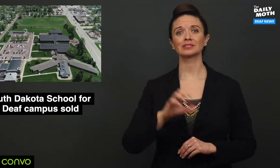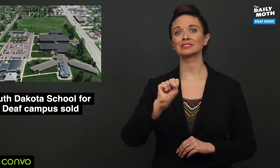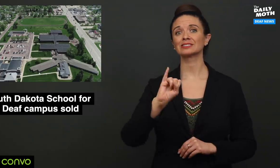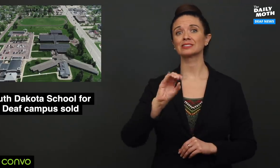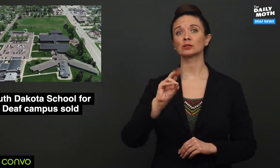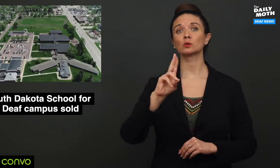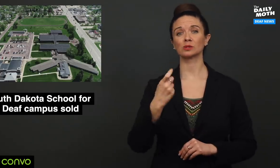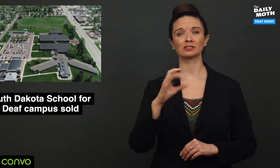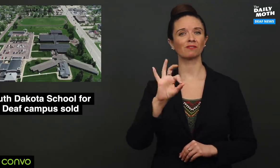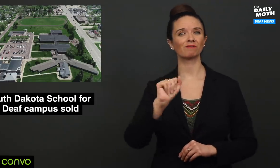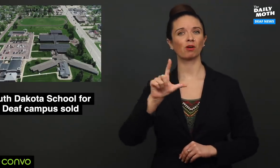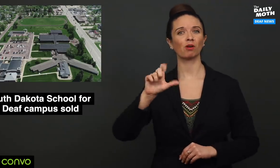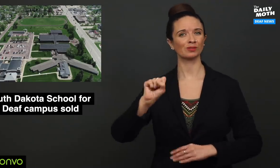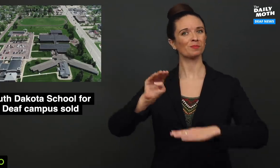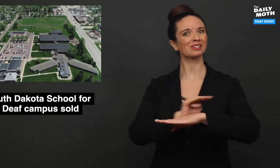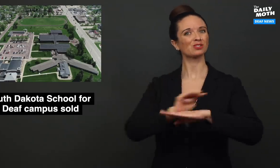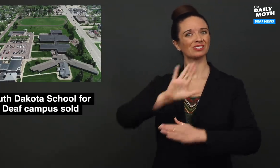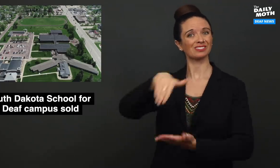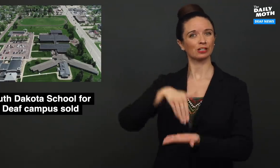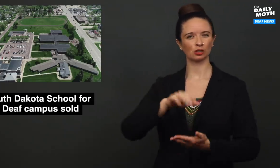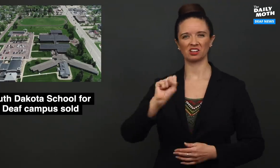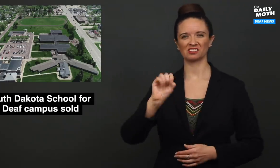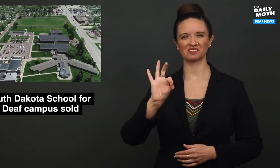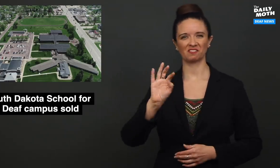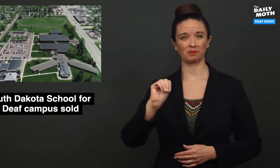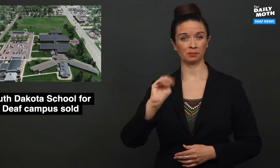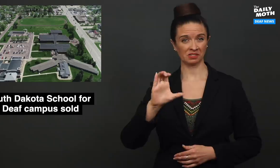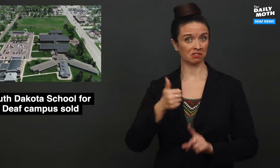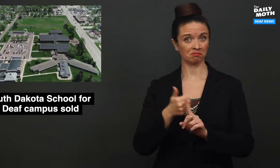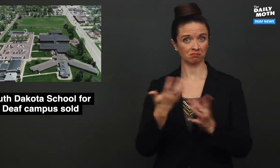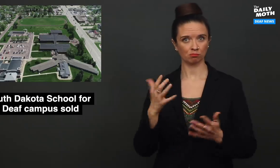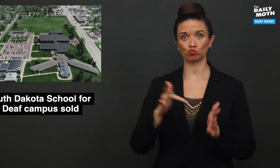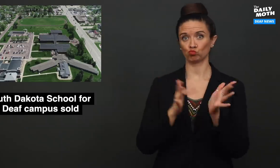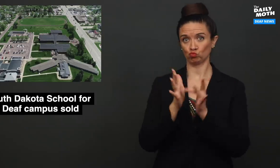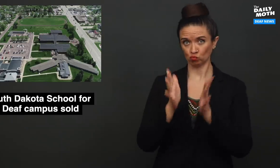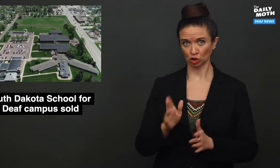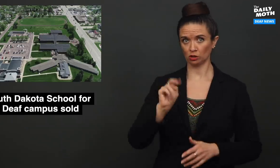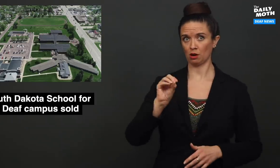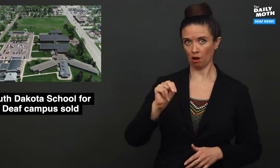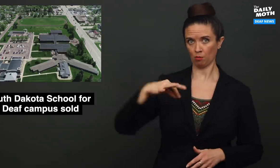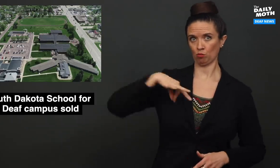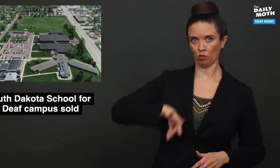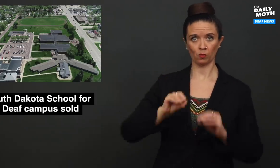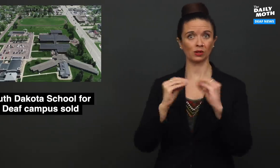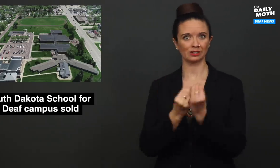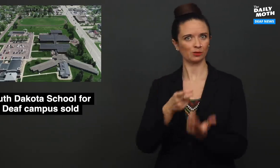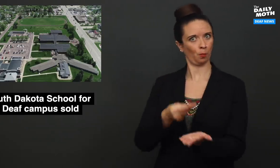Sioux Falls Ministry Center (SFMC), a Christian non-profit organization,